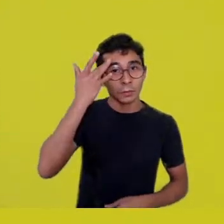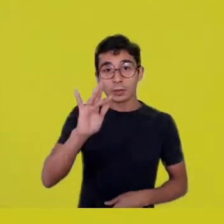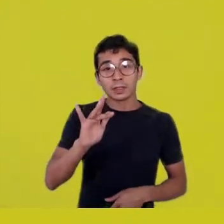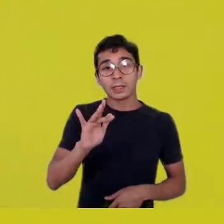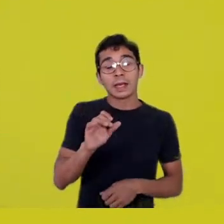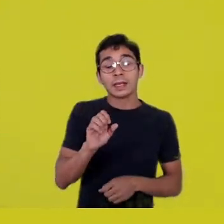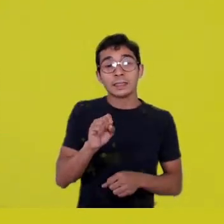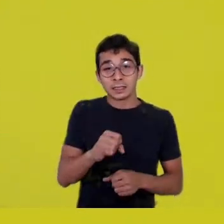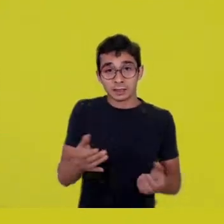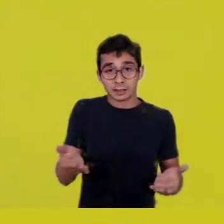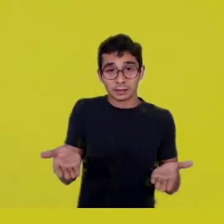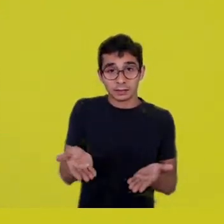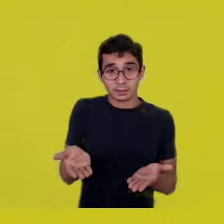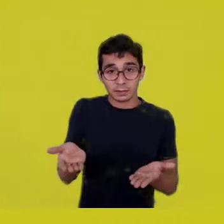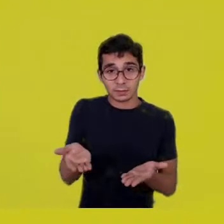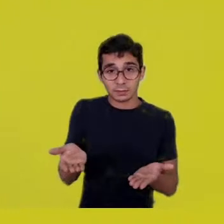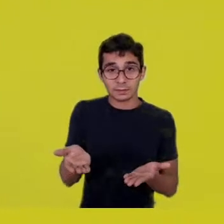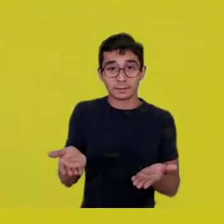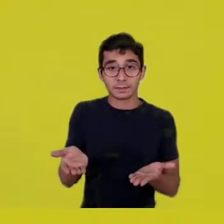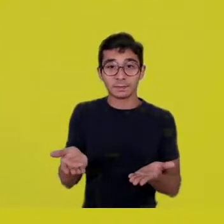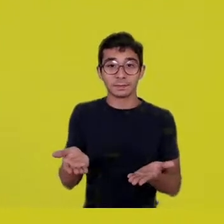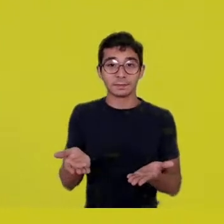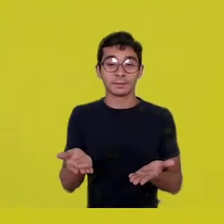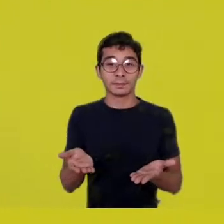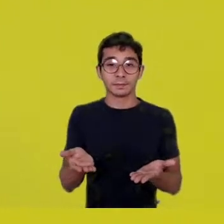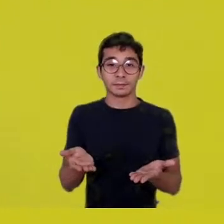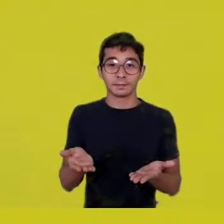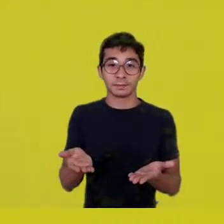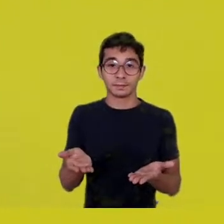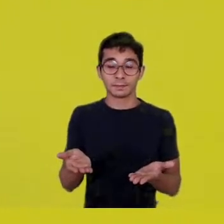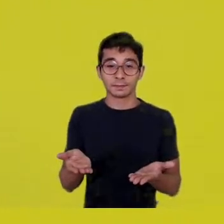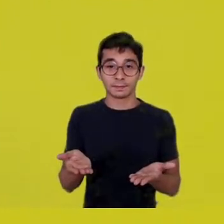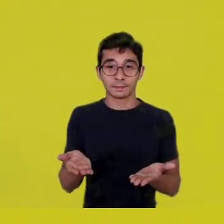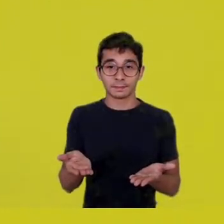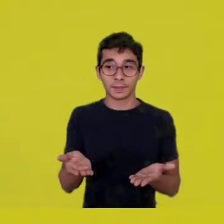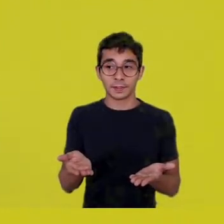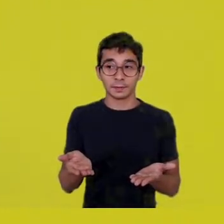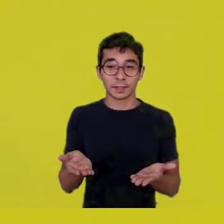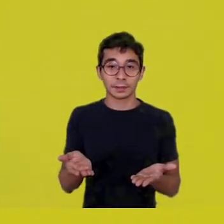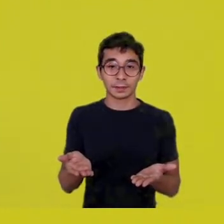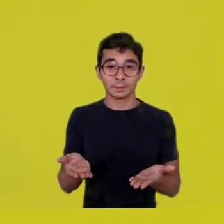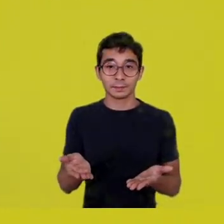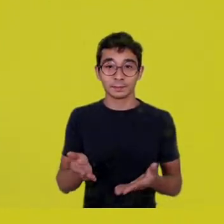which could tell us that life wasn’t born on the ground,